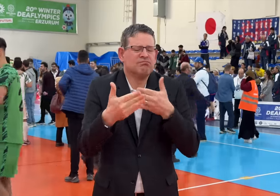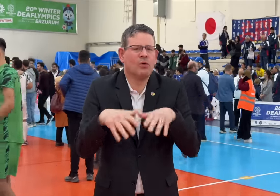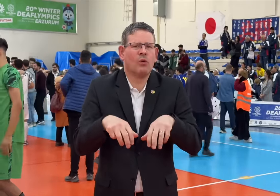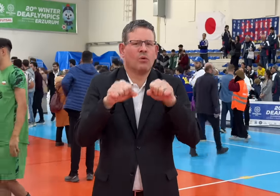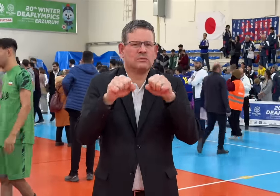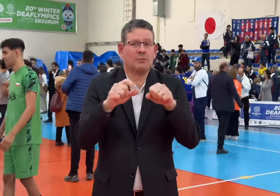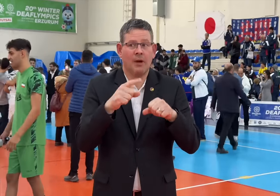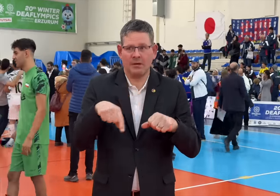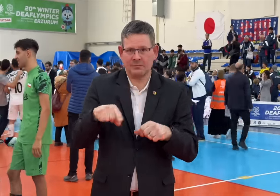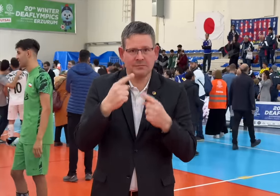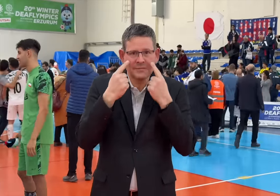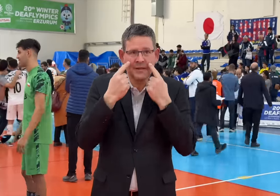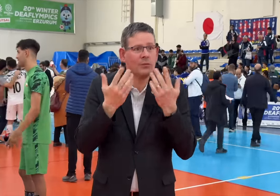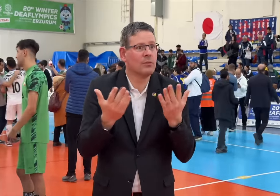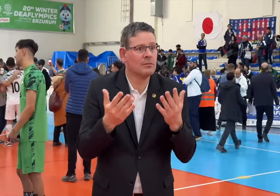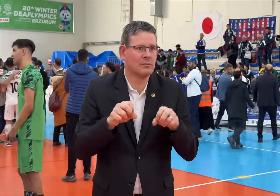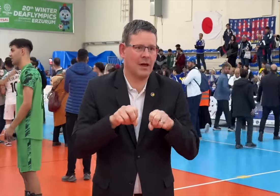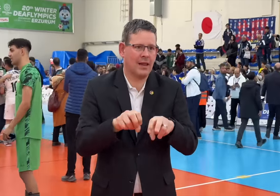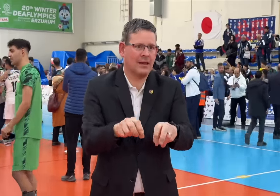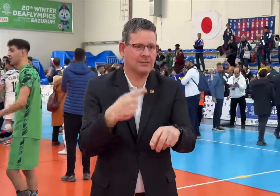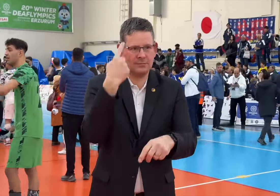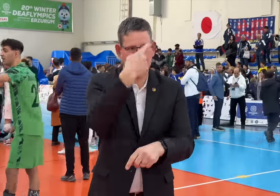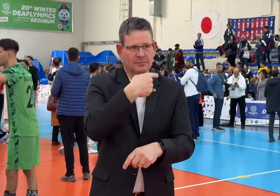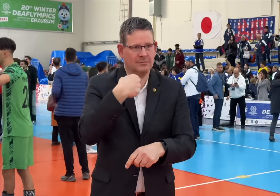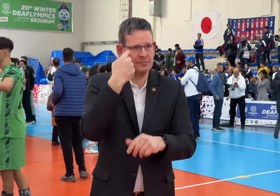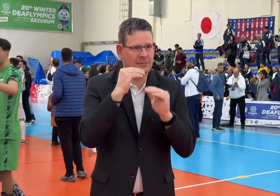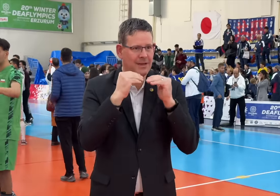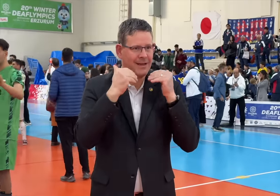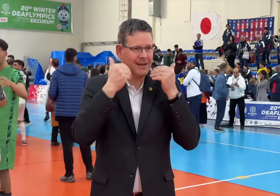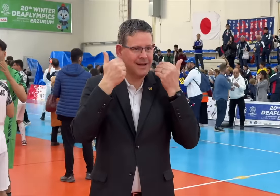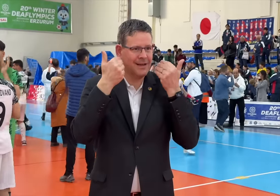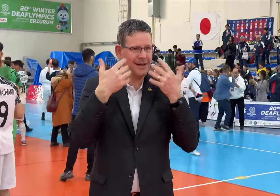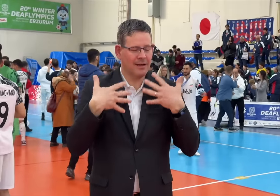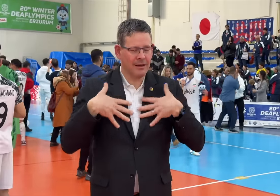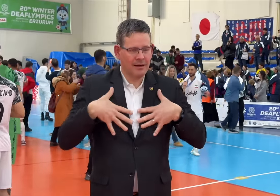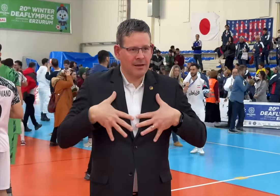been a few tense situations that due to the Winter Deaflympics taking place at a short notice. However, you can see the smile